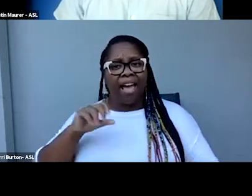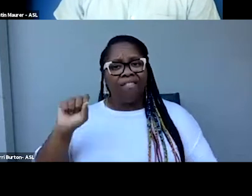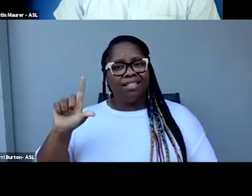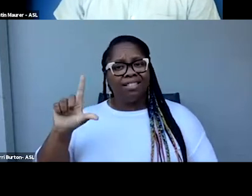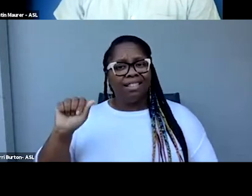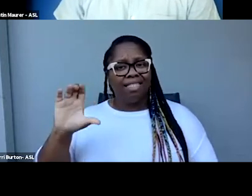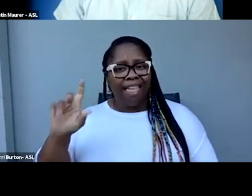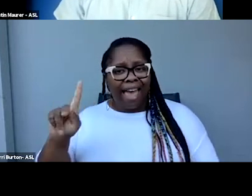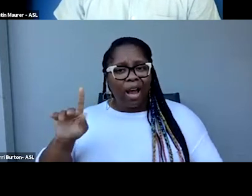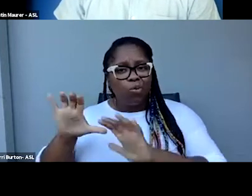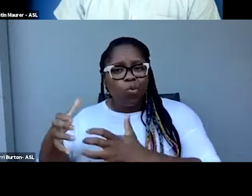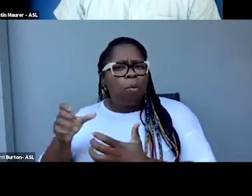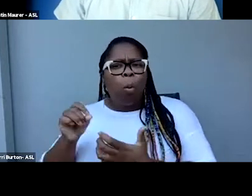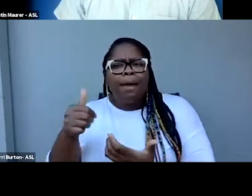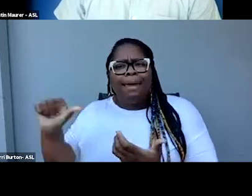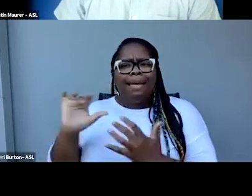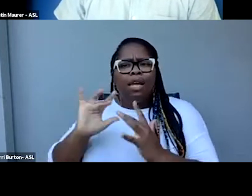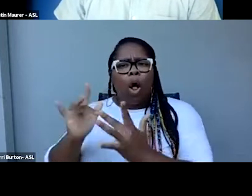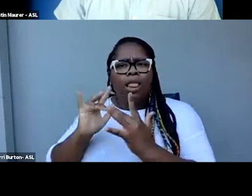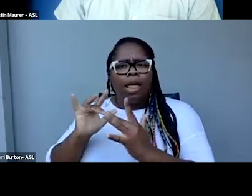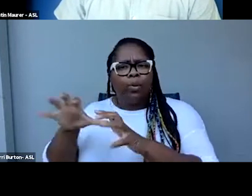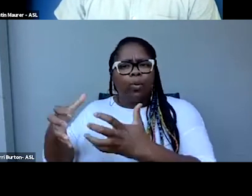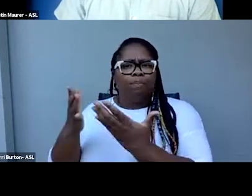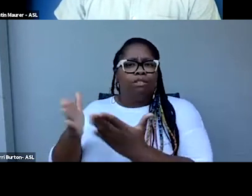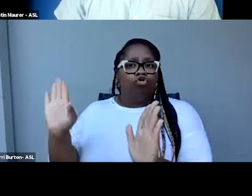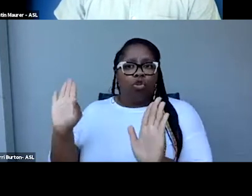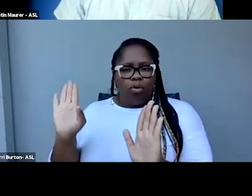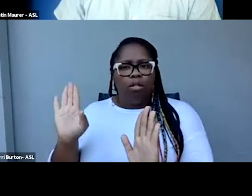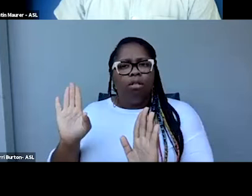does it have to be slack, just any online group in general for captions?